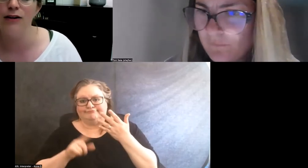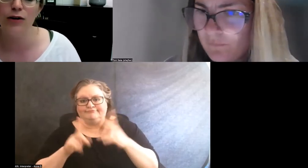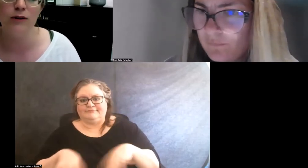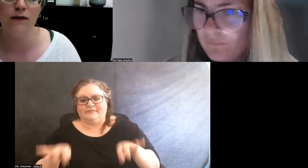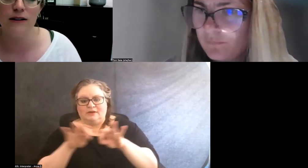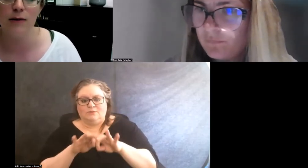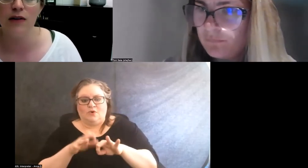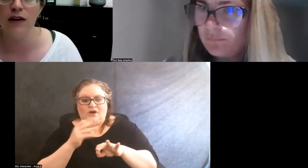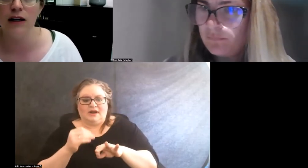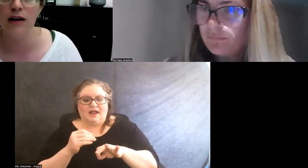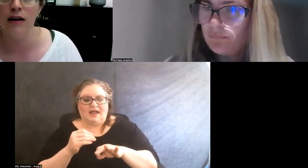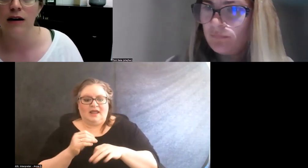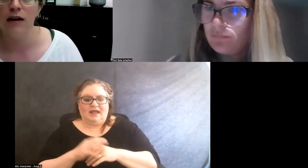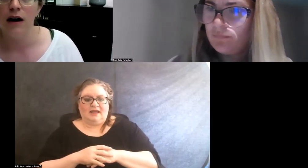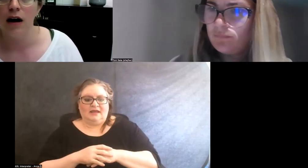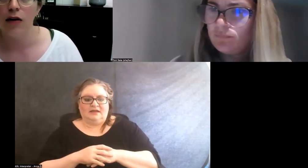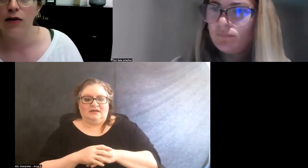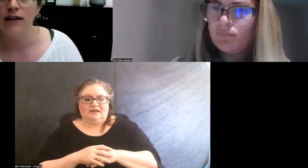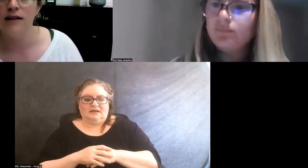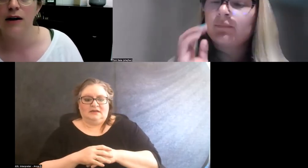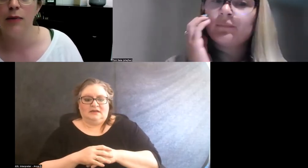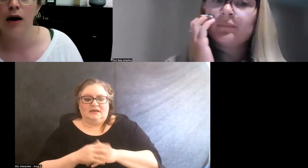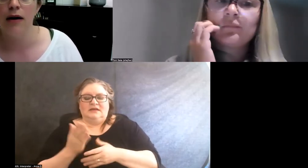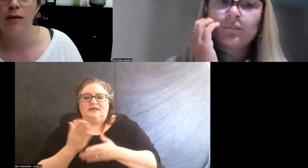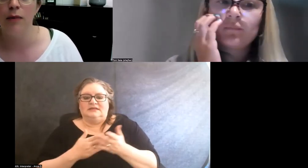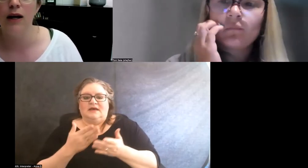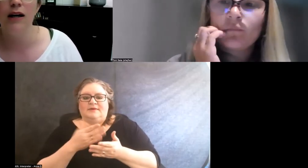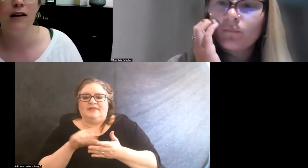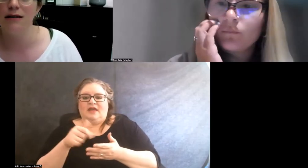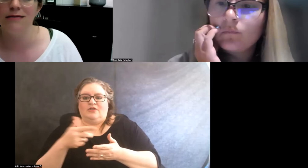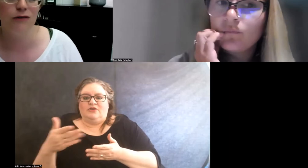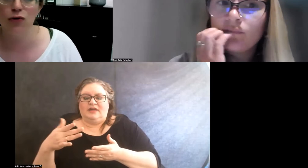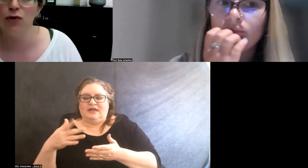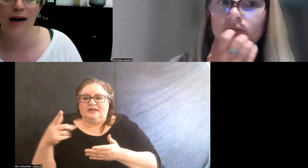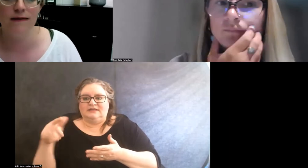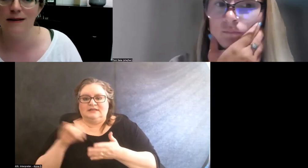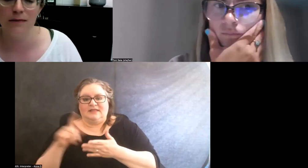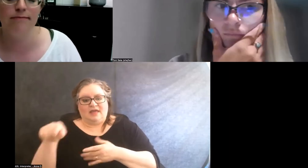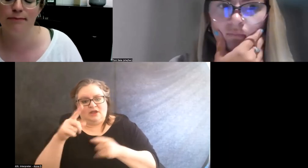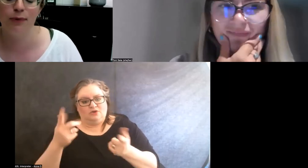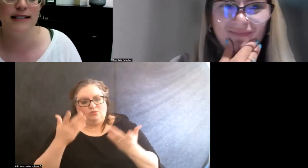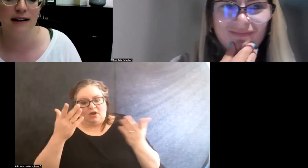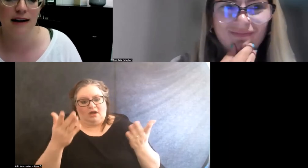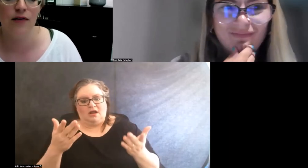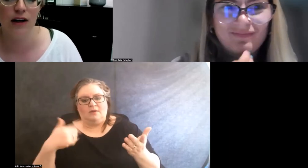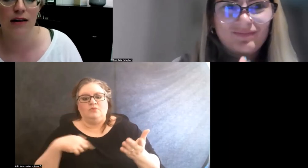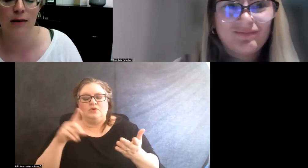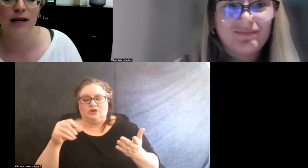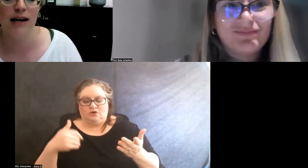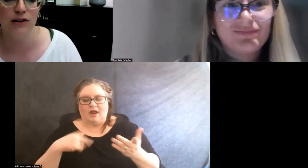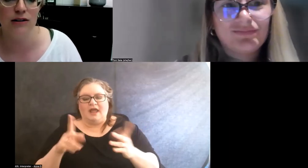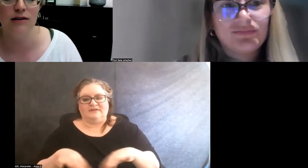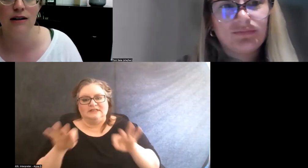In terms of some of the other things that you brought up, we do have some pretty significant limitations